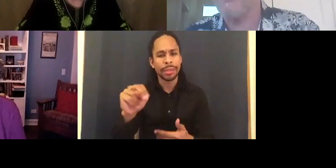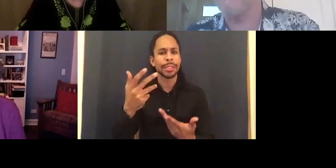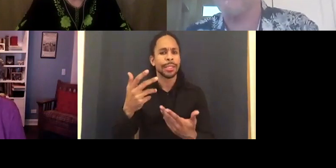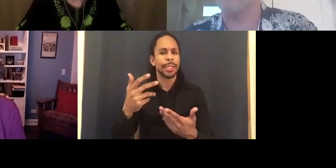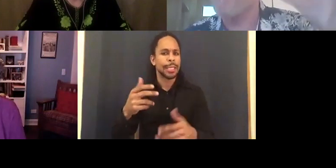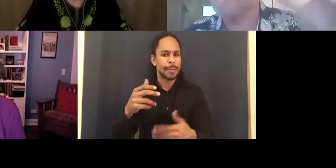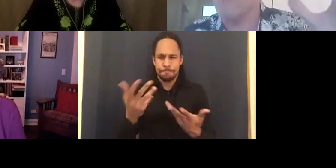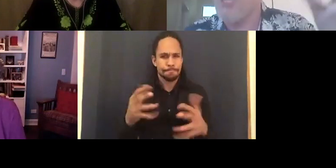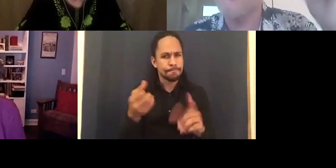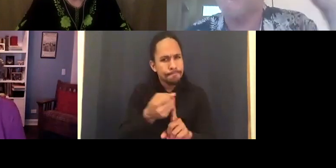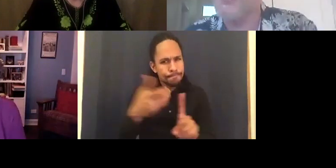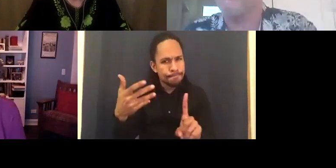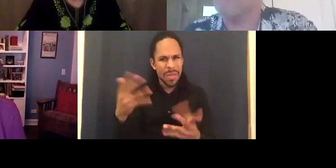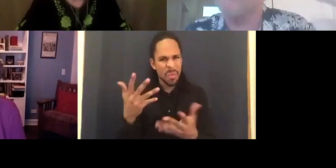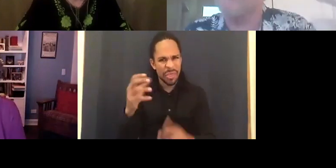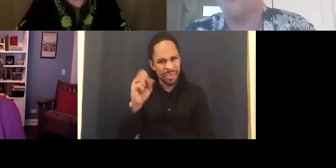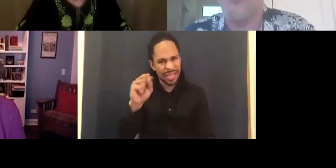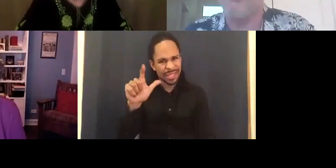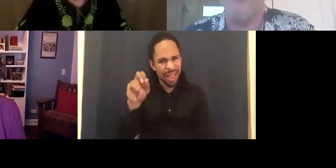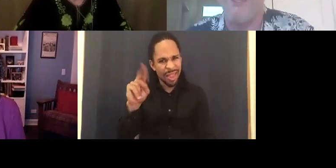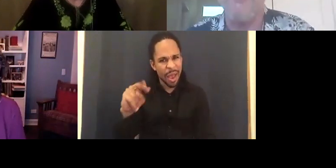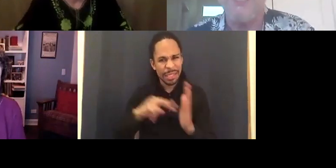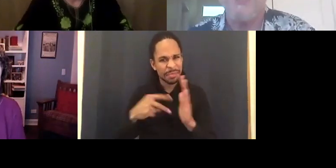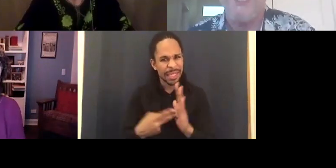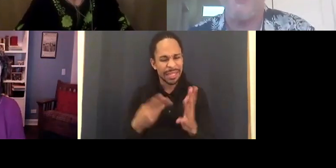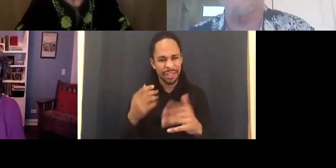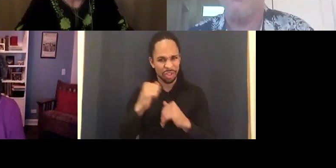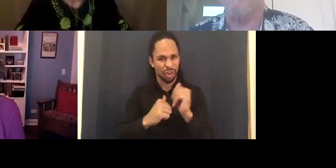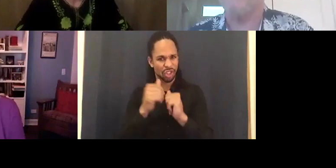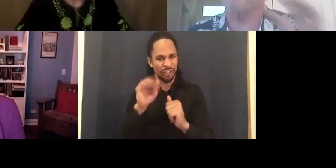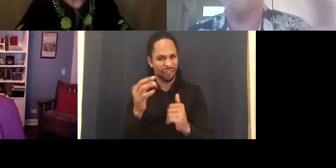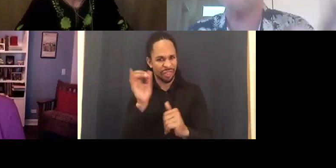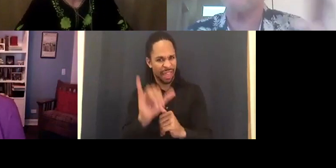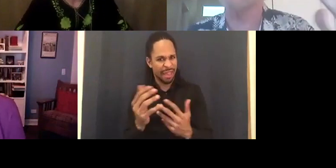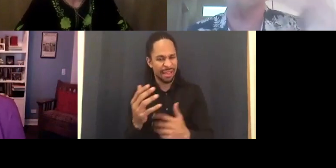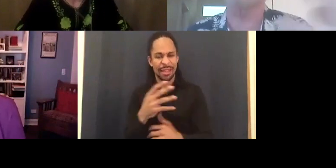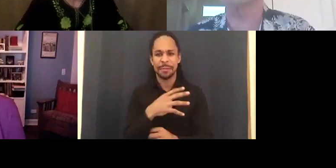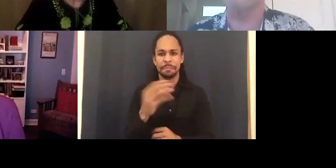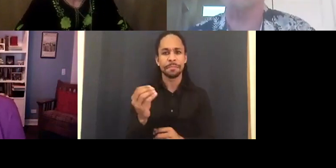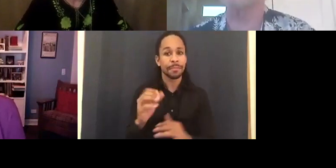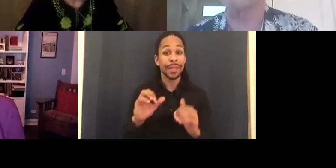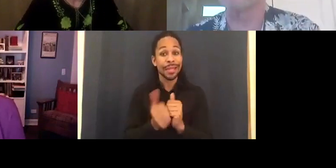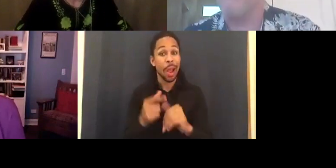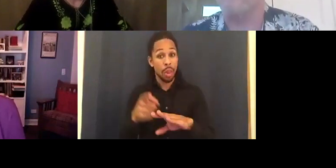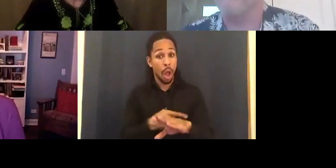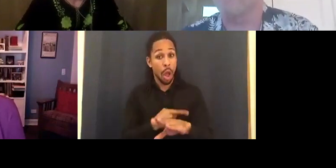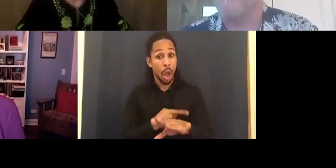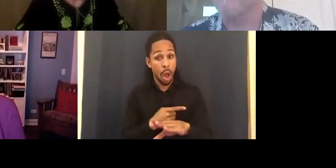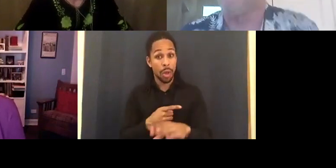And what the salons did -- what was the structure of them? And basically how long was that process of gathering information?